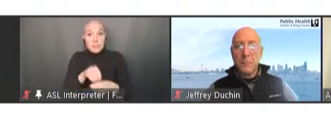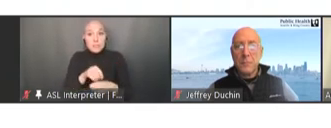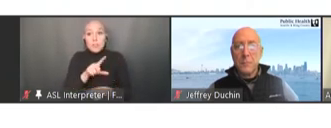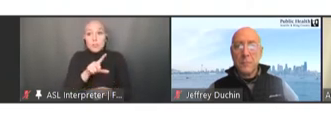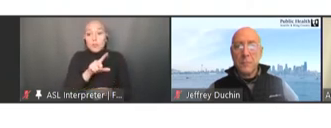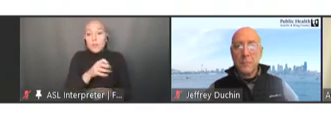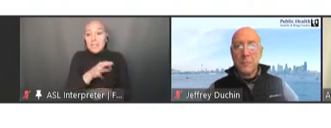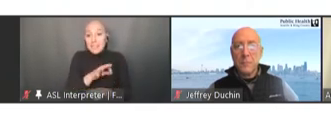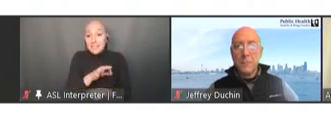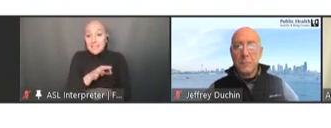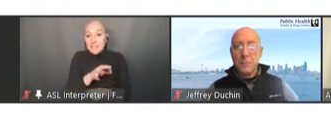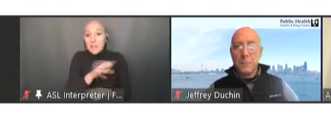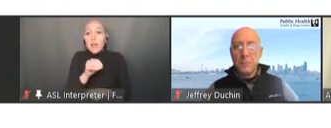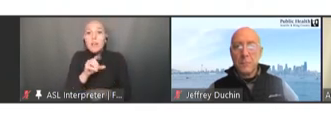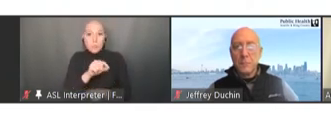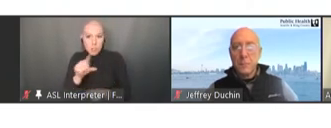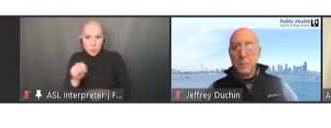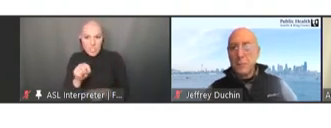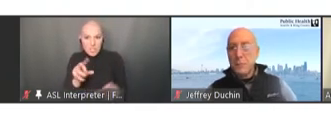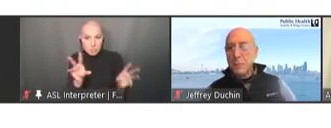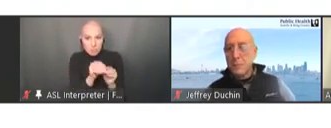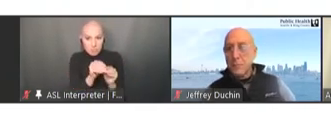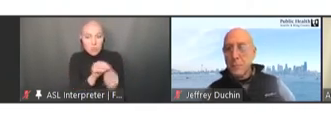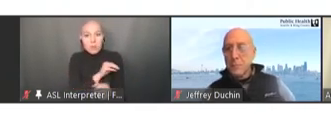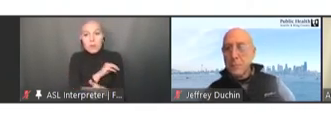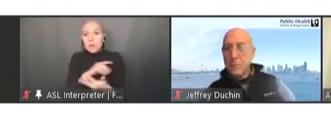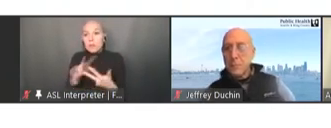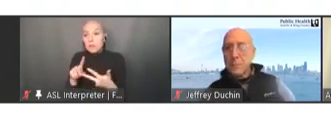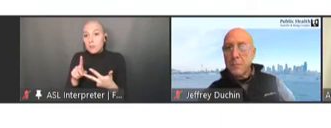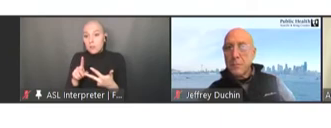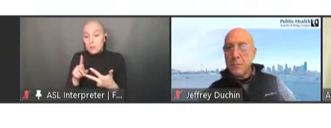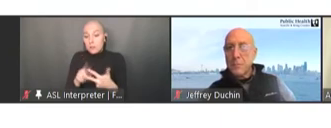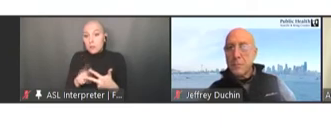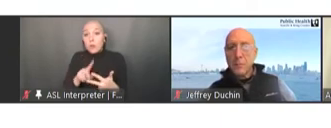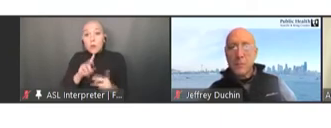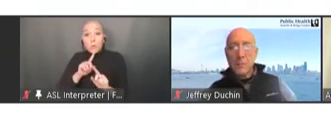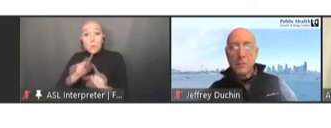taken together, and then reports from the WHO regional offices,